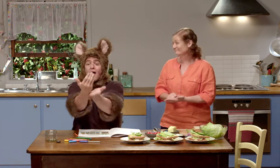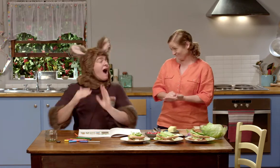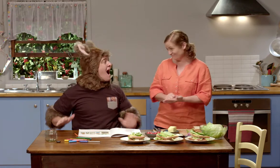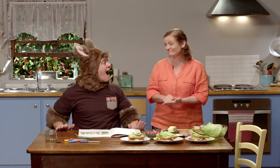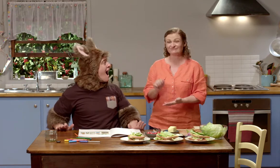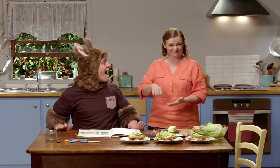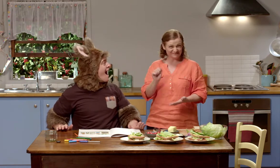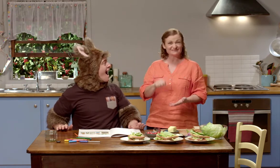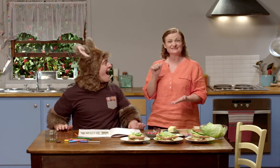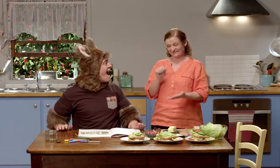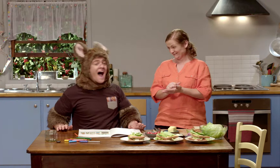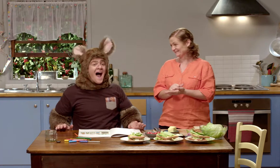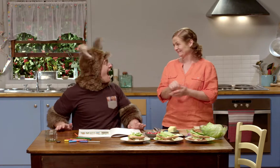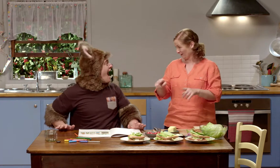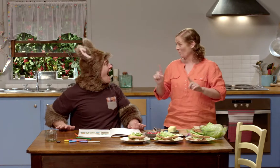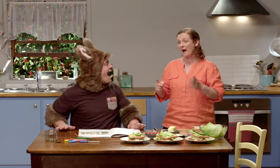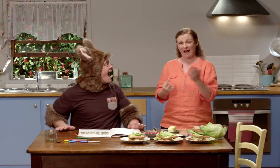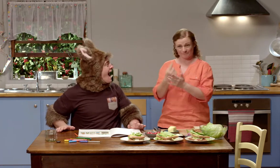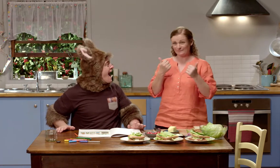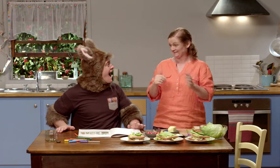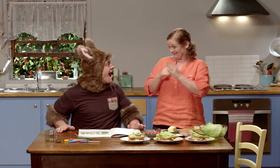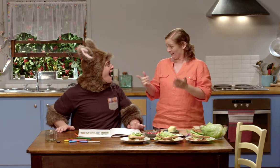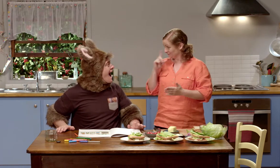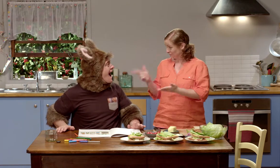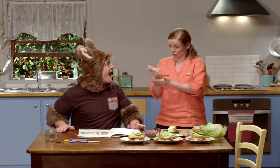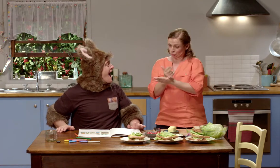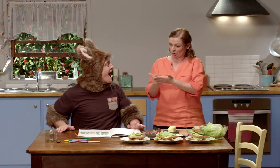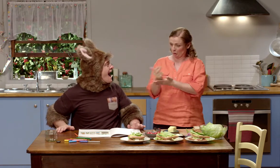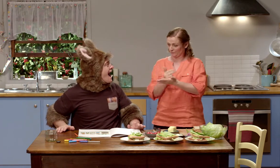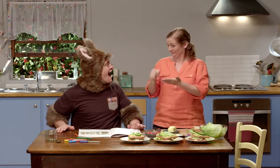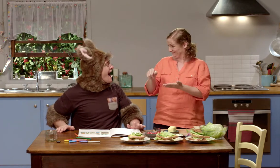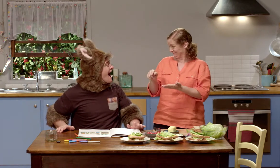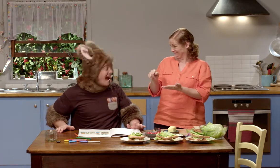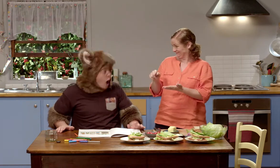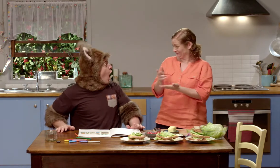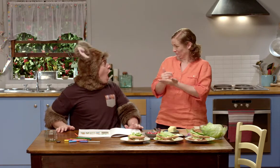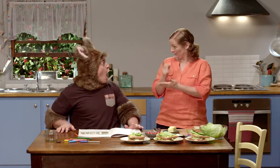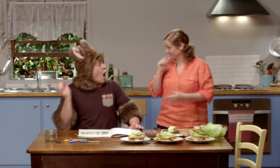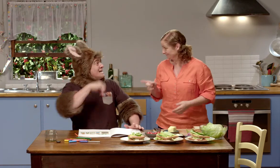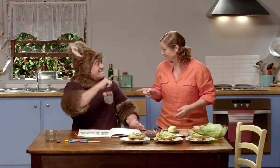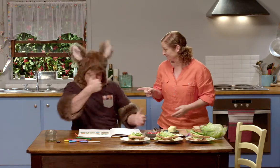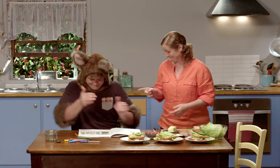That's exactly right Possum, that is what happened. Now you can draw that.